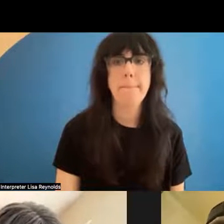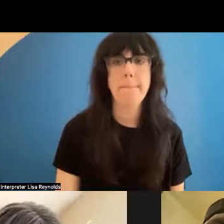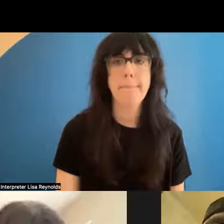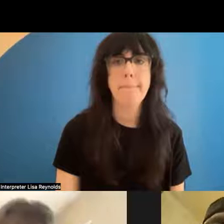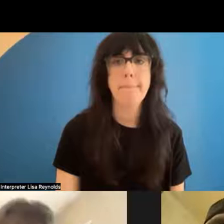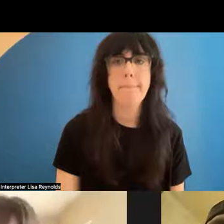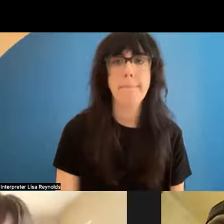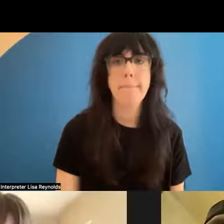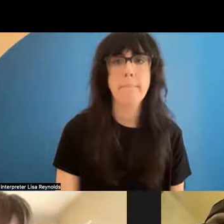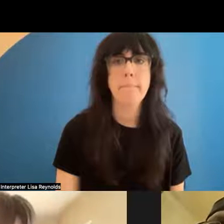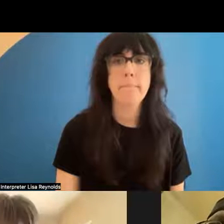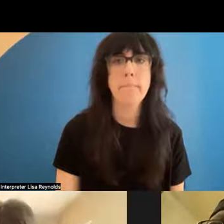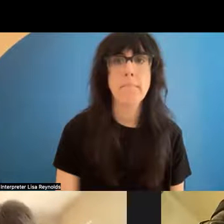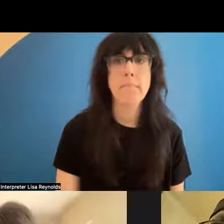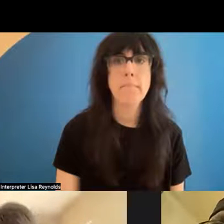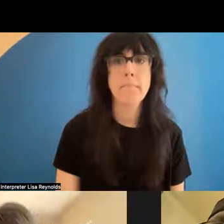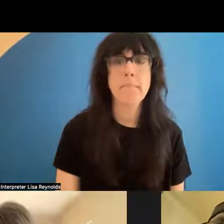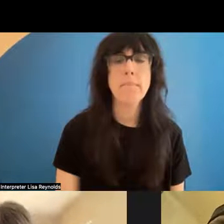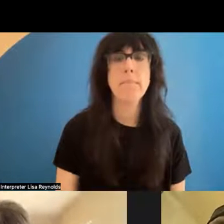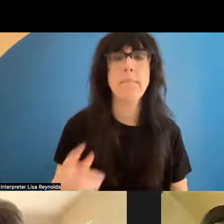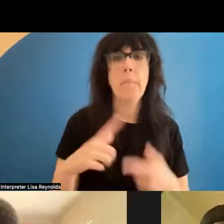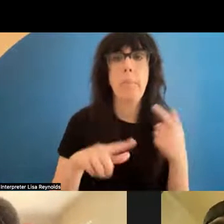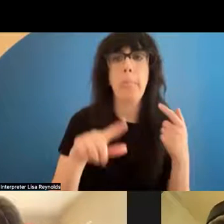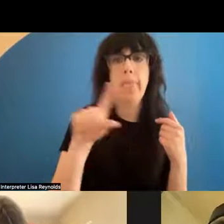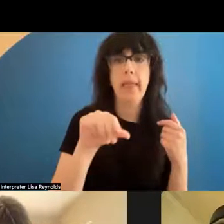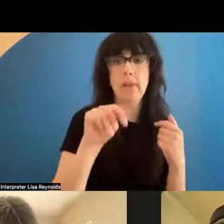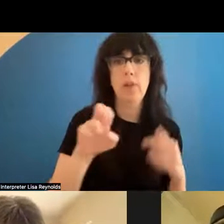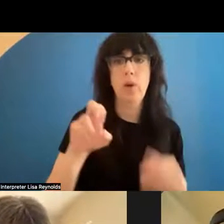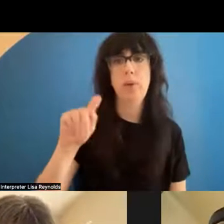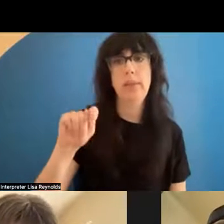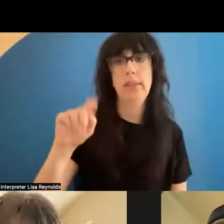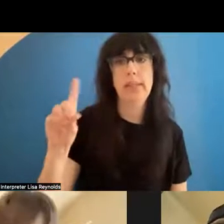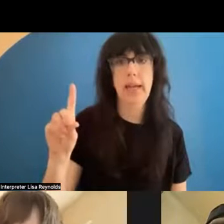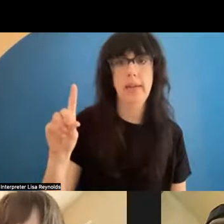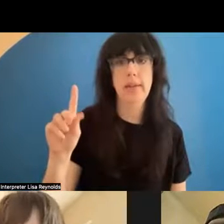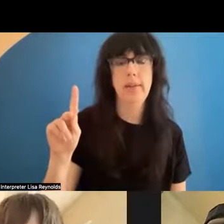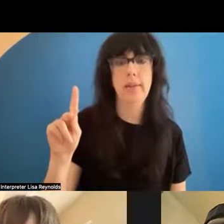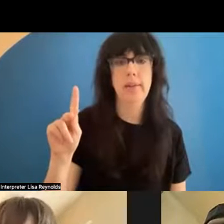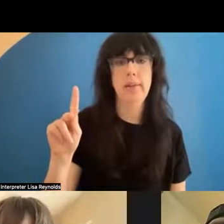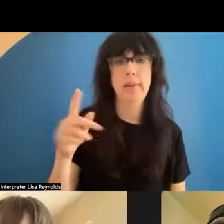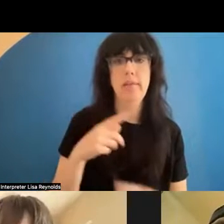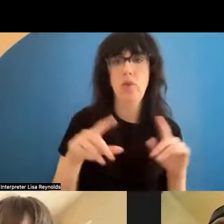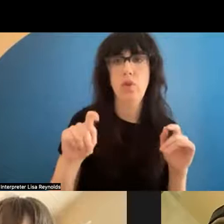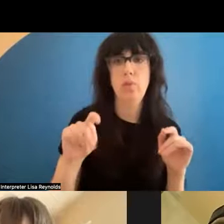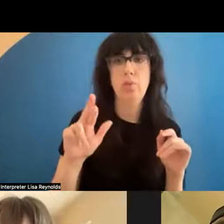t, ailiance known as zone TDK from the Transformers. I've been break dancing most